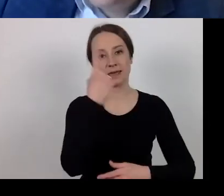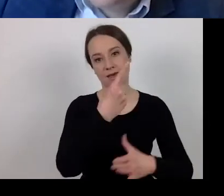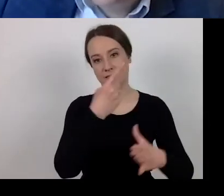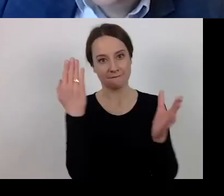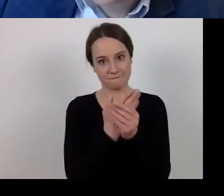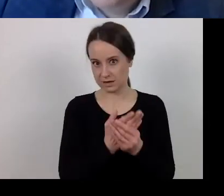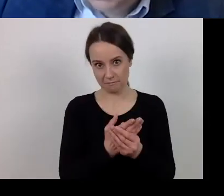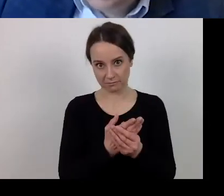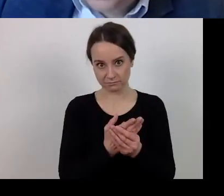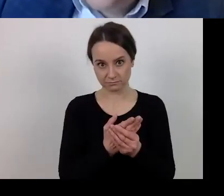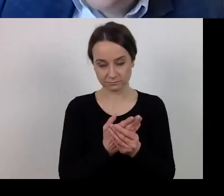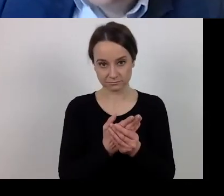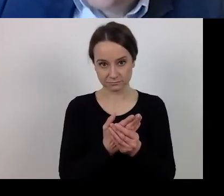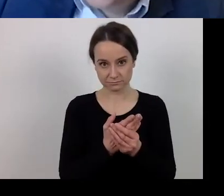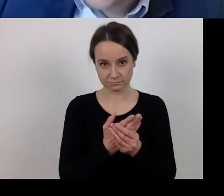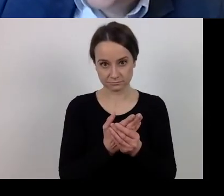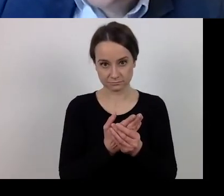through which you apply.